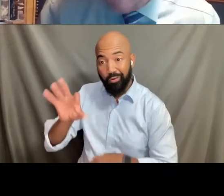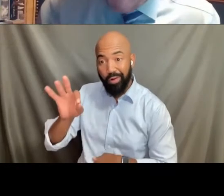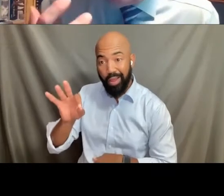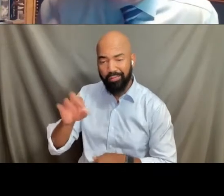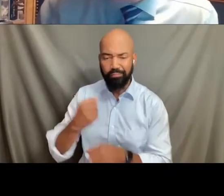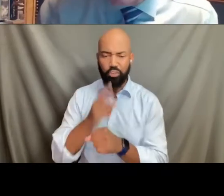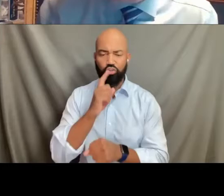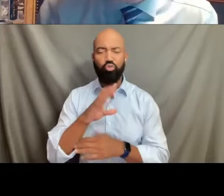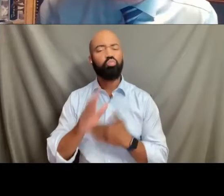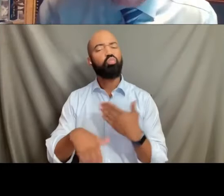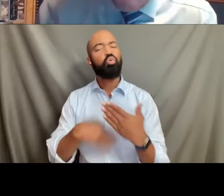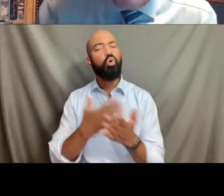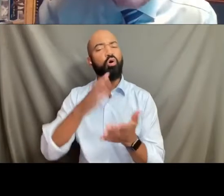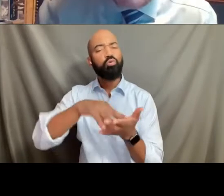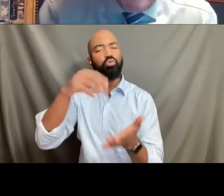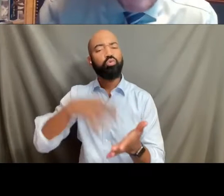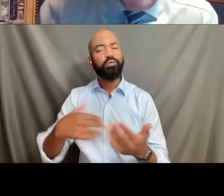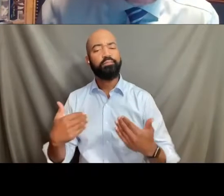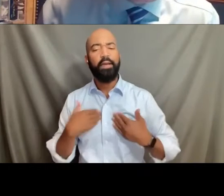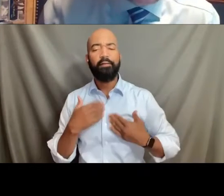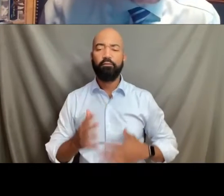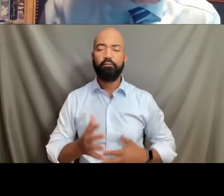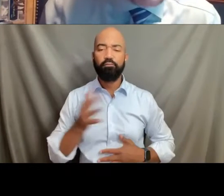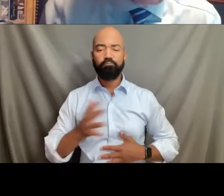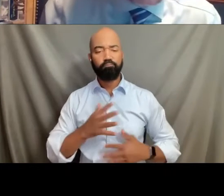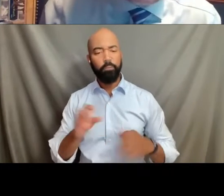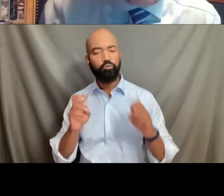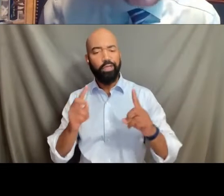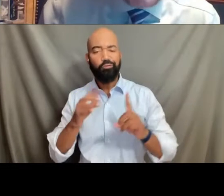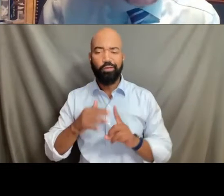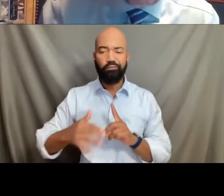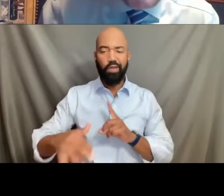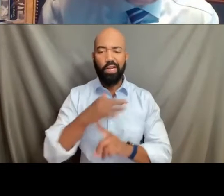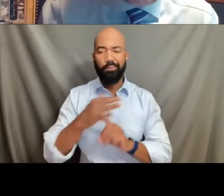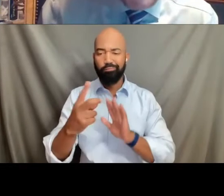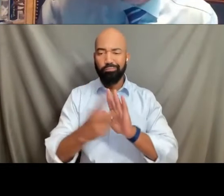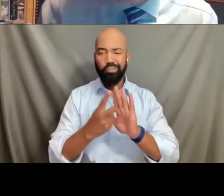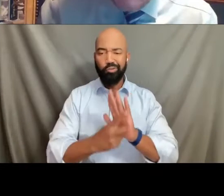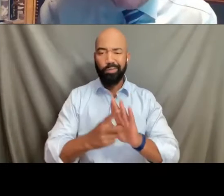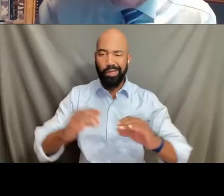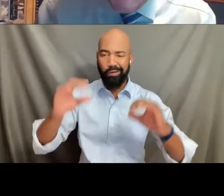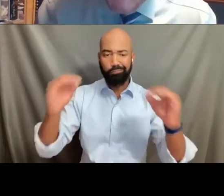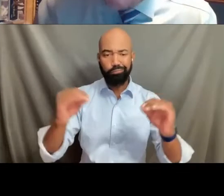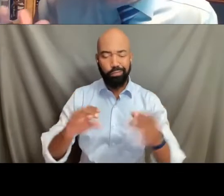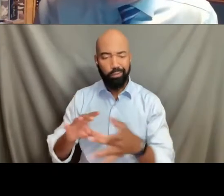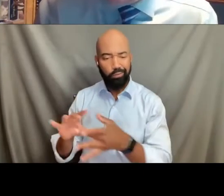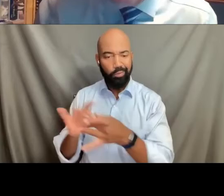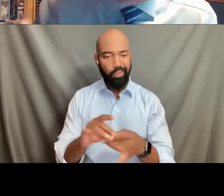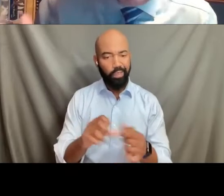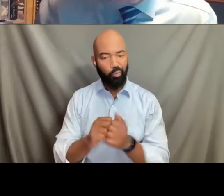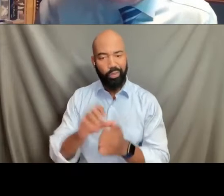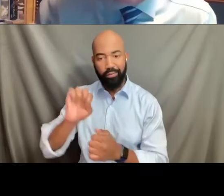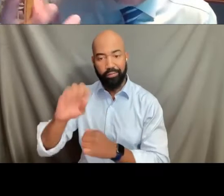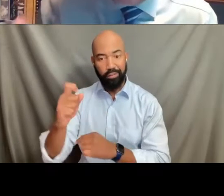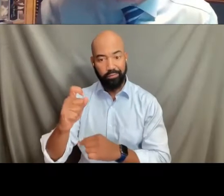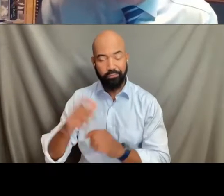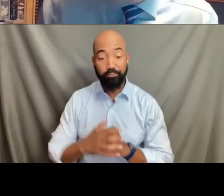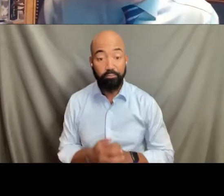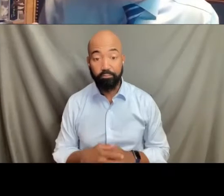are guaranteed an educational environment in which they're free from discrimination based upon sex. And once again, plainly incorporating